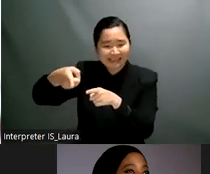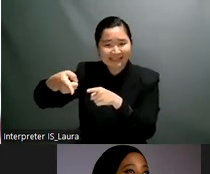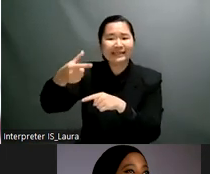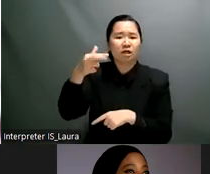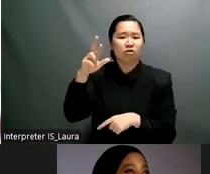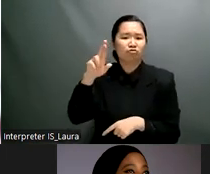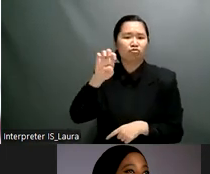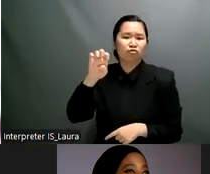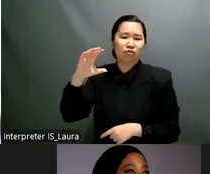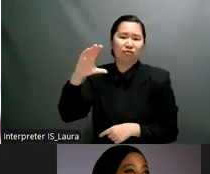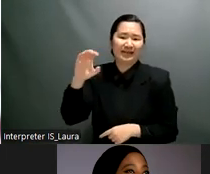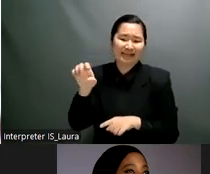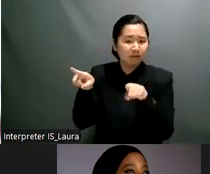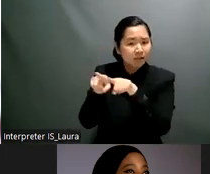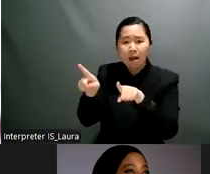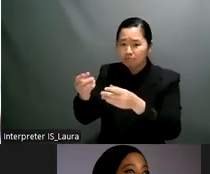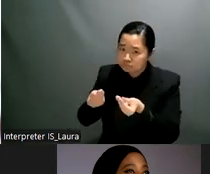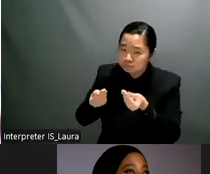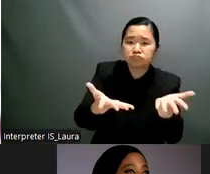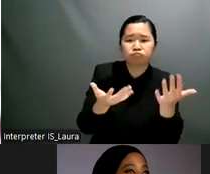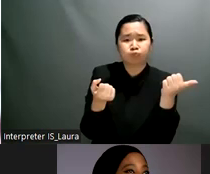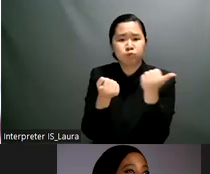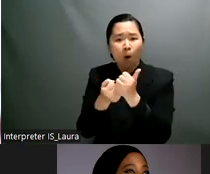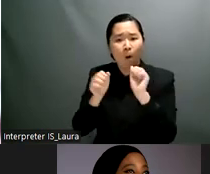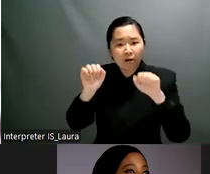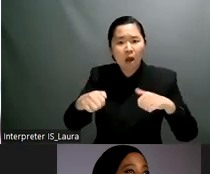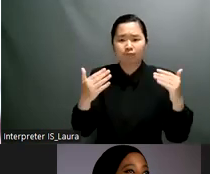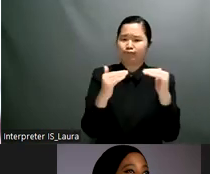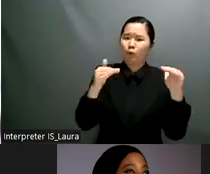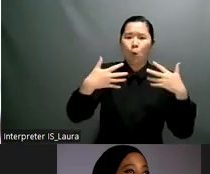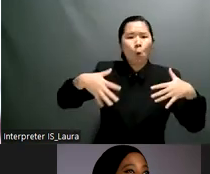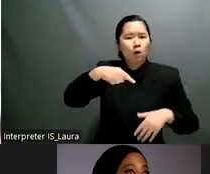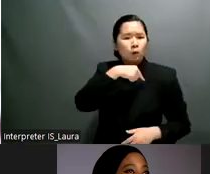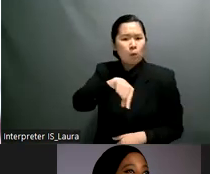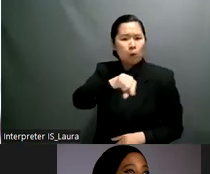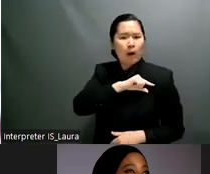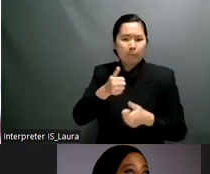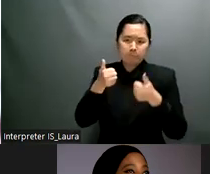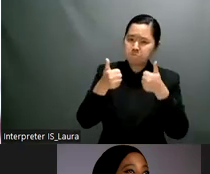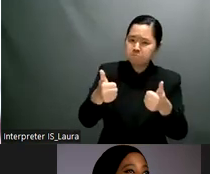supported financially by the state for example in romania and it helped set accessible information